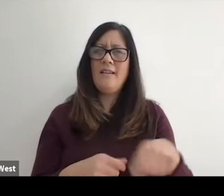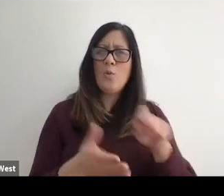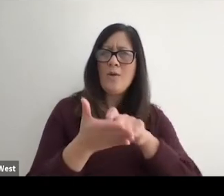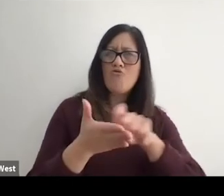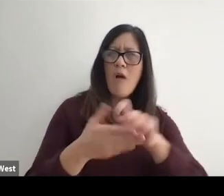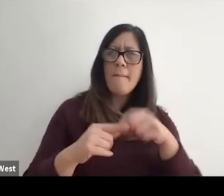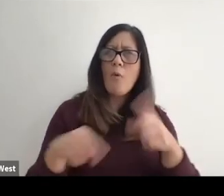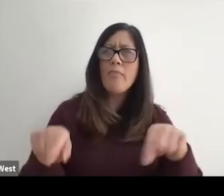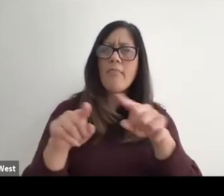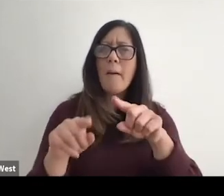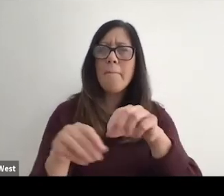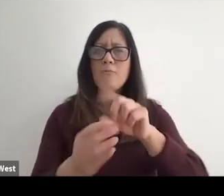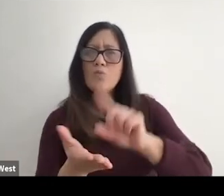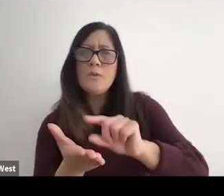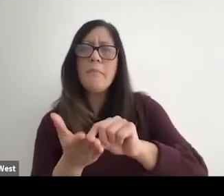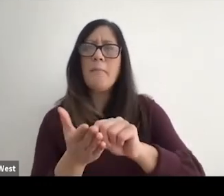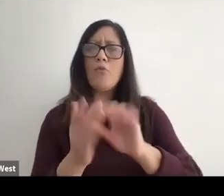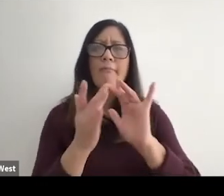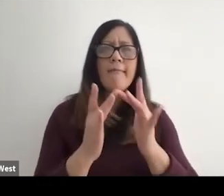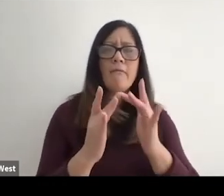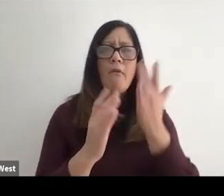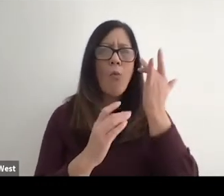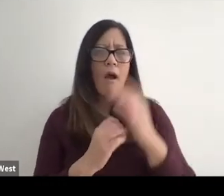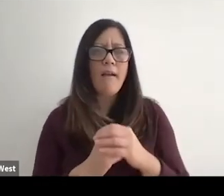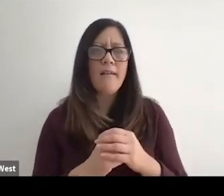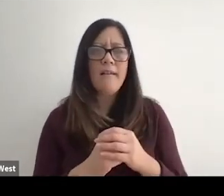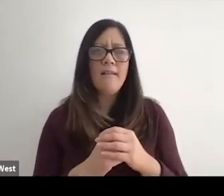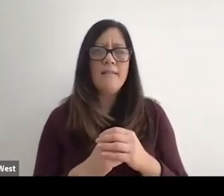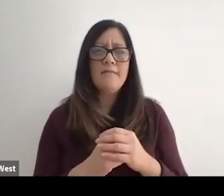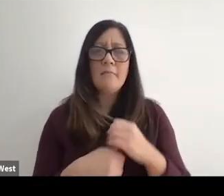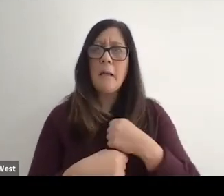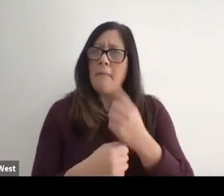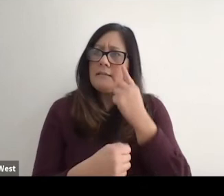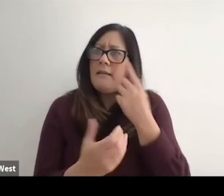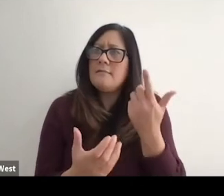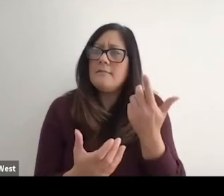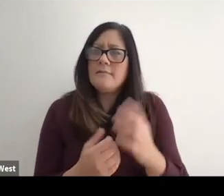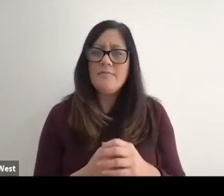them on the sports page? Well, the answer is because. That makes sense.